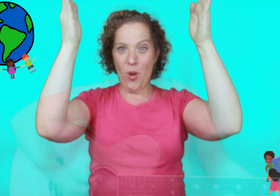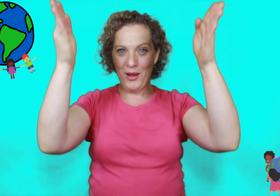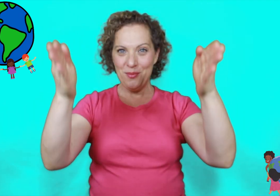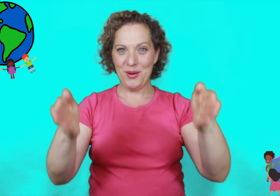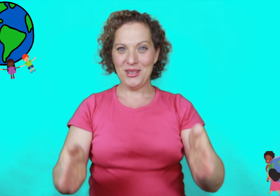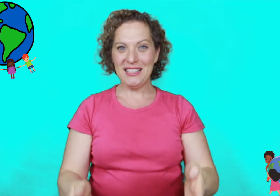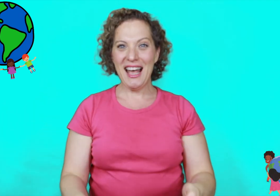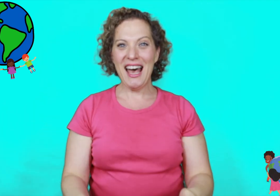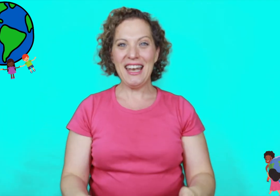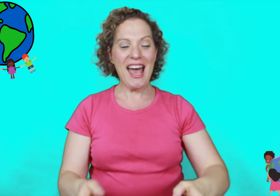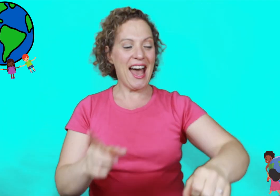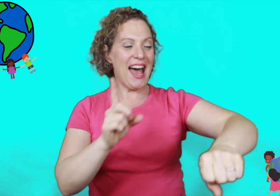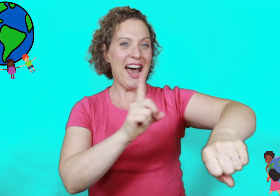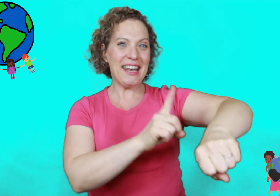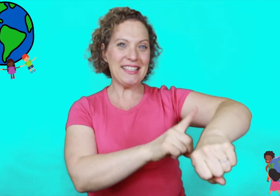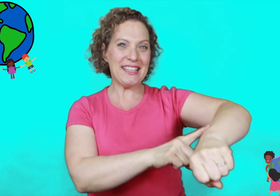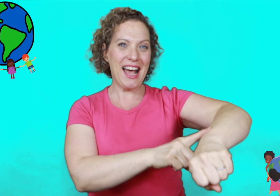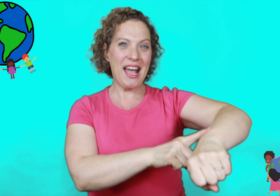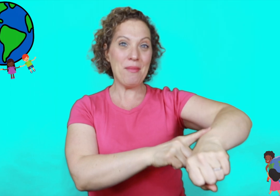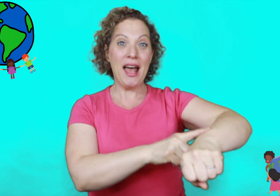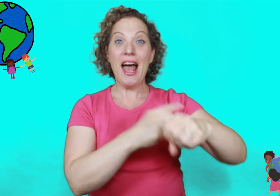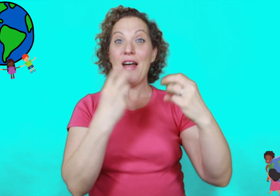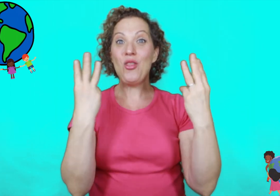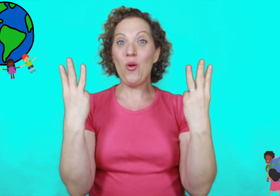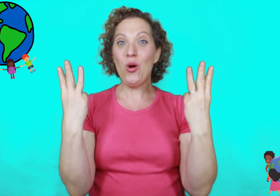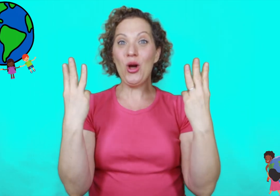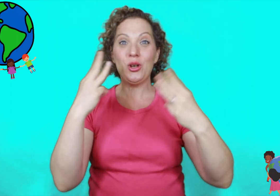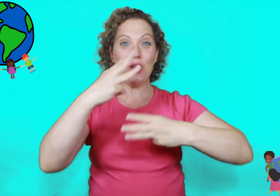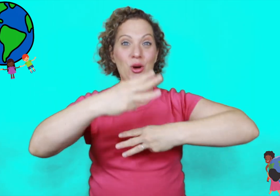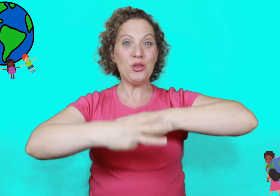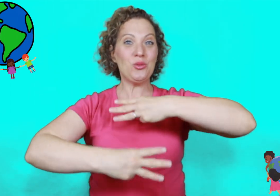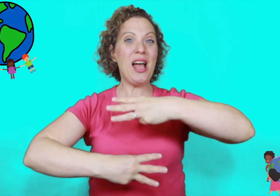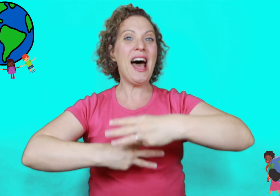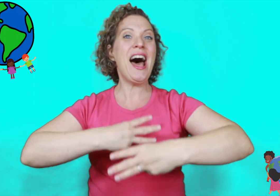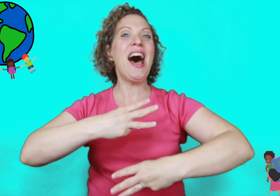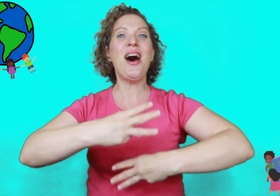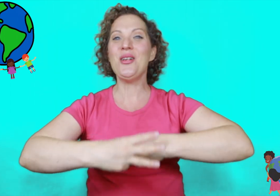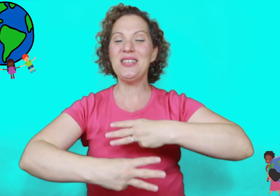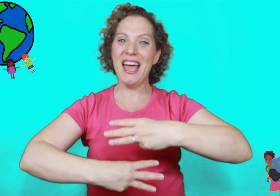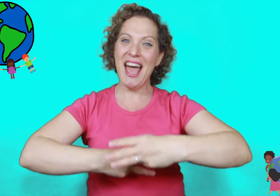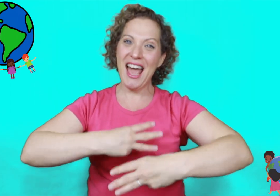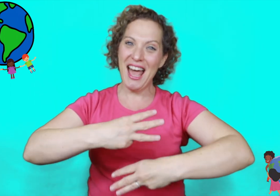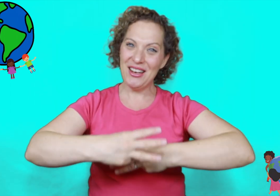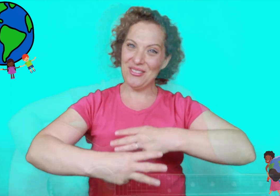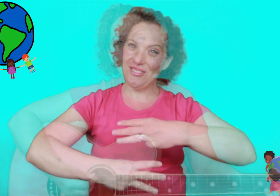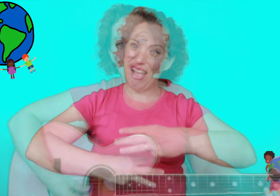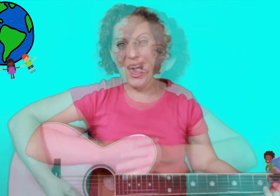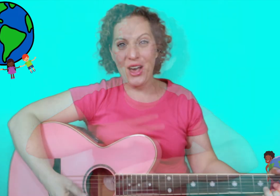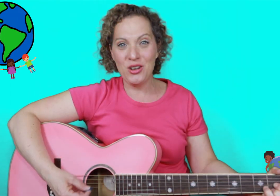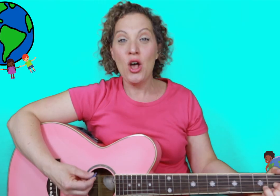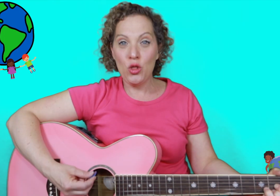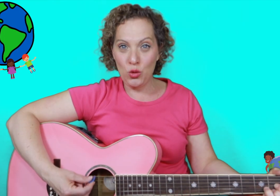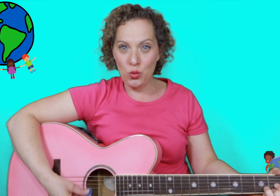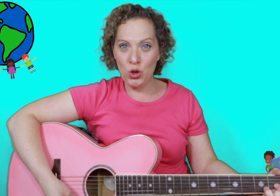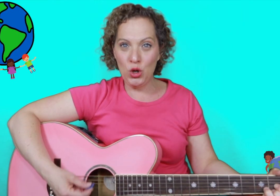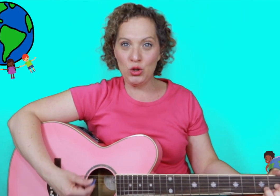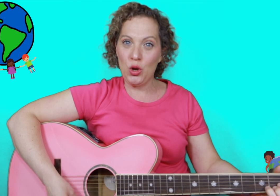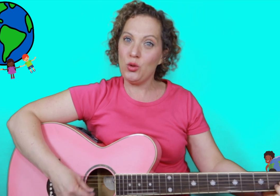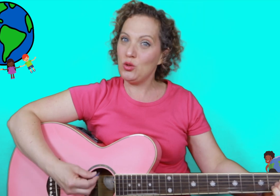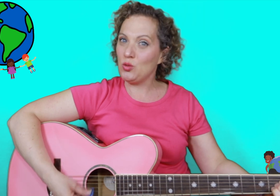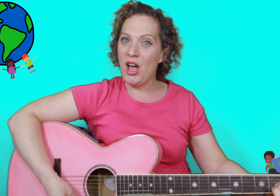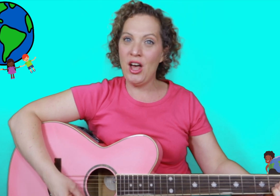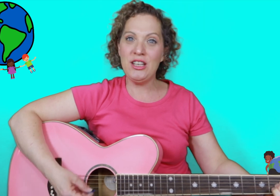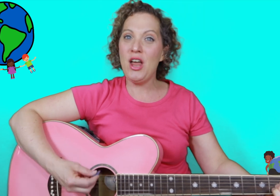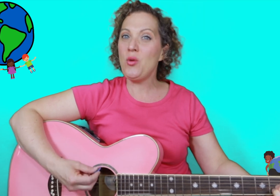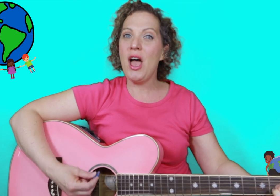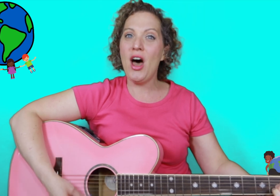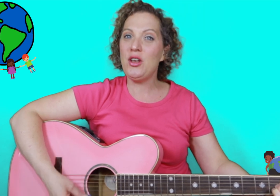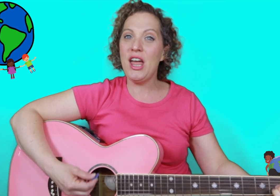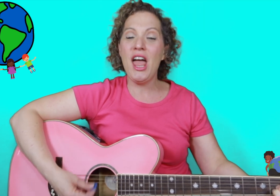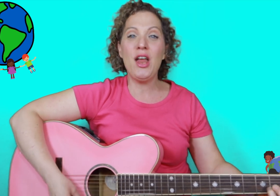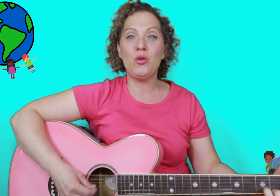one person at a time and the world goes round and round the world goes round and round and